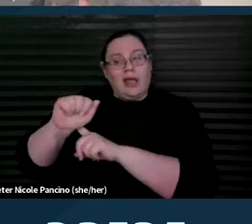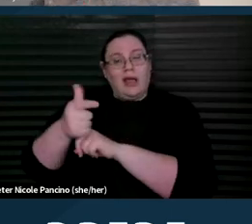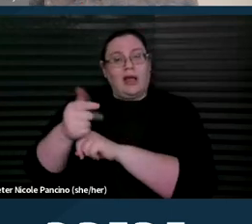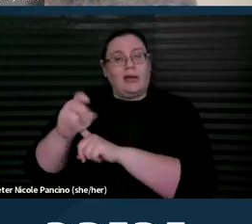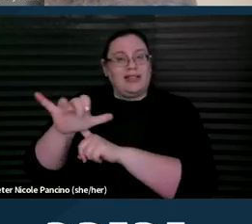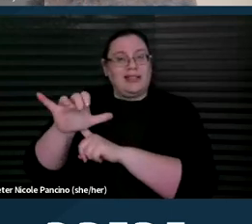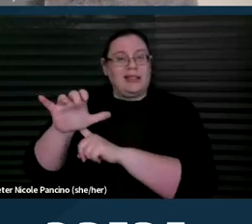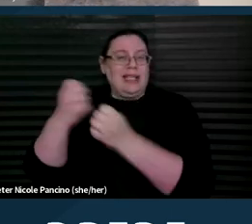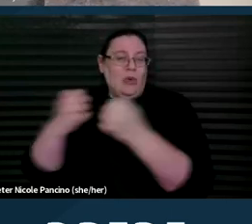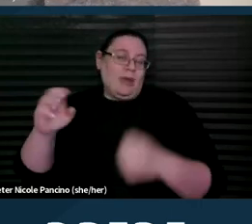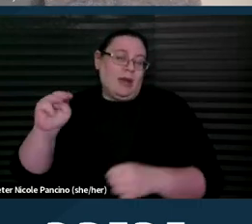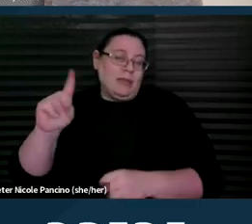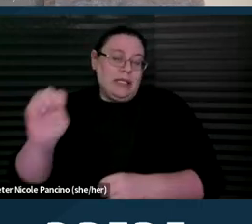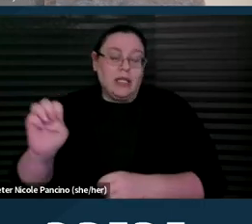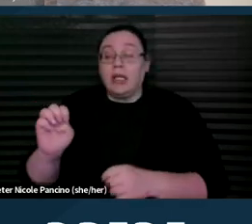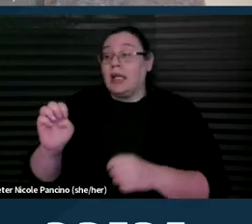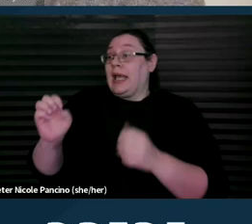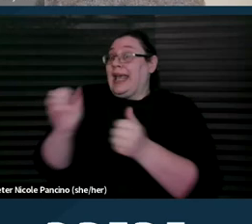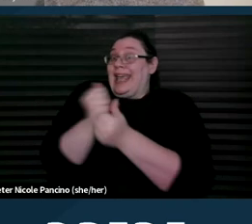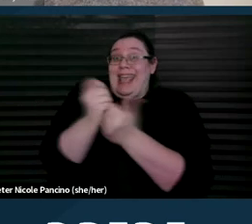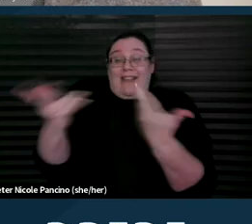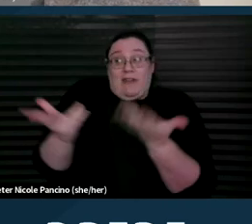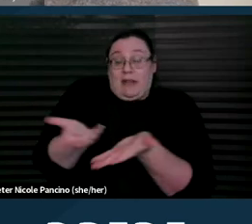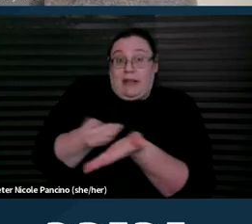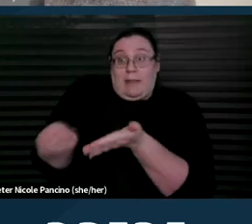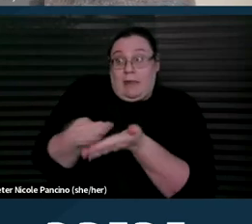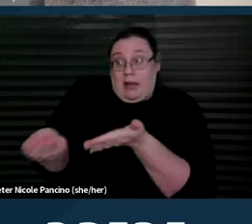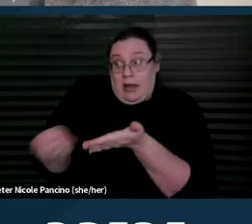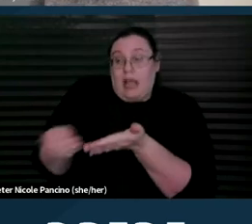all of the pieces that they acquire must be accessible